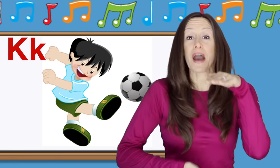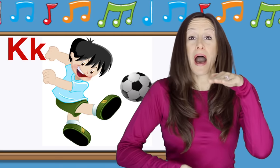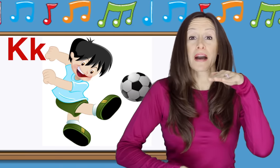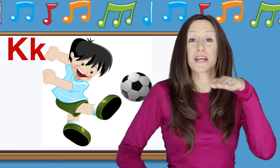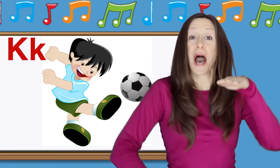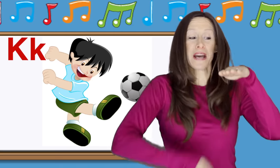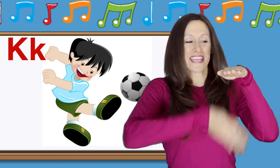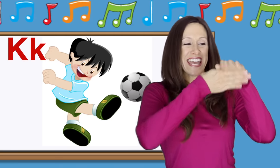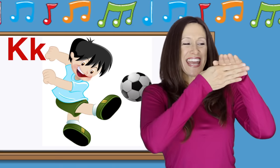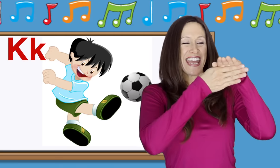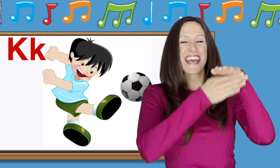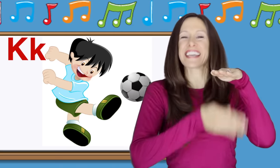K is for Kick